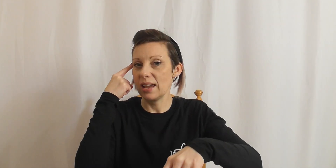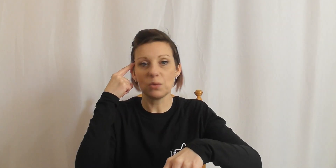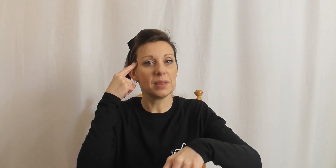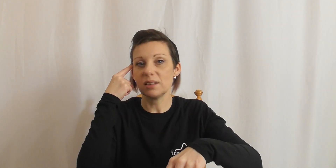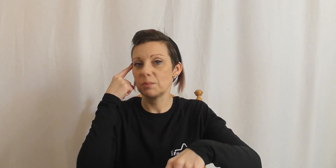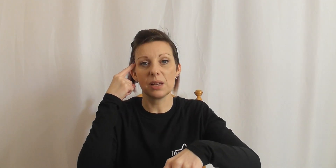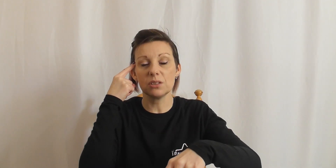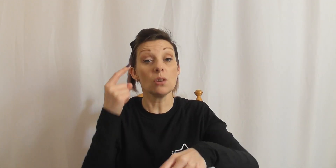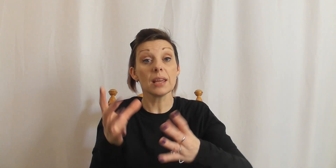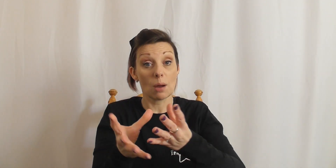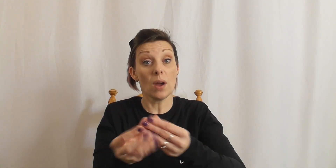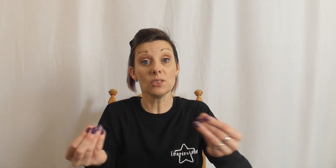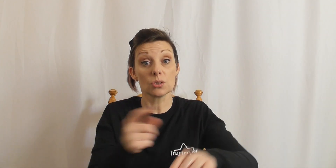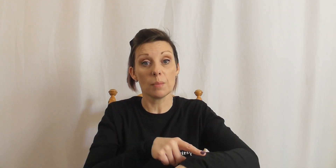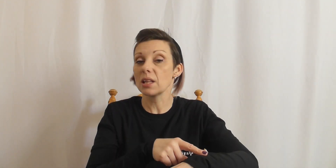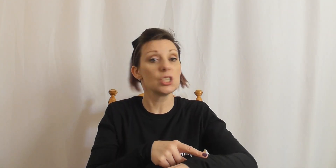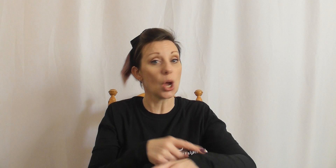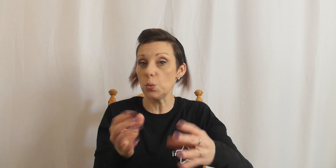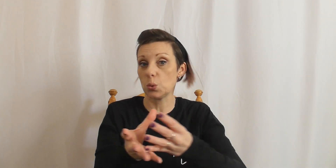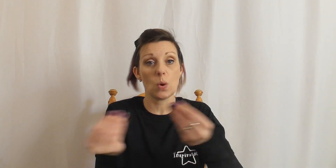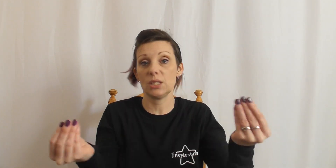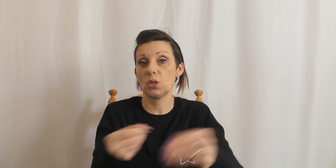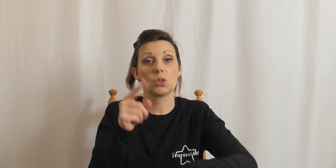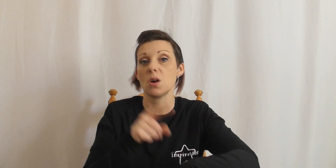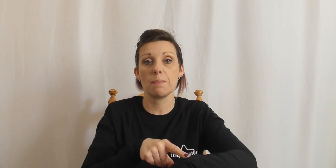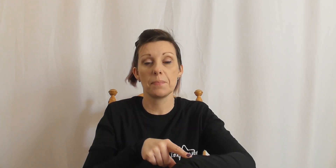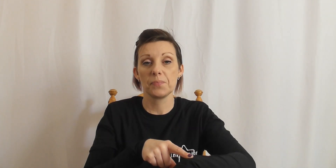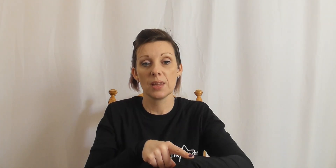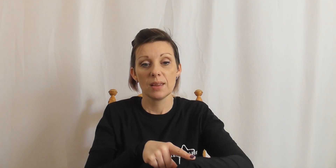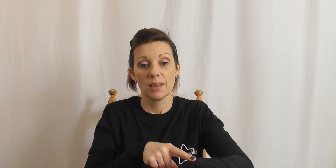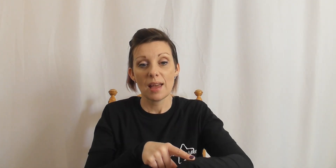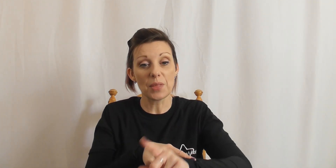while doing this because it's not like yeah waste your time, it's like don't waste your time and the